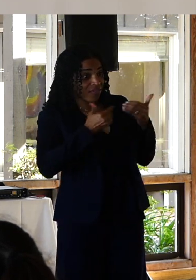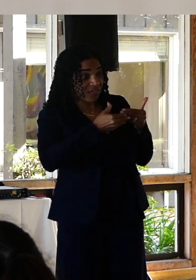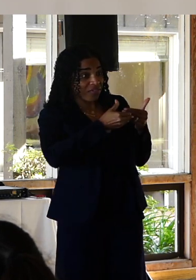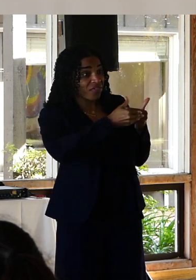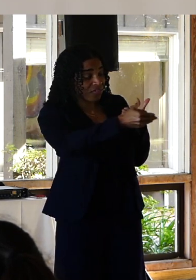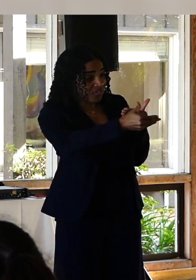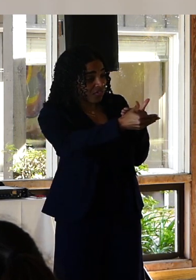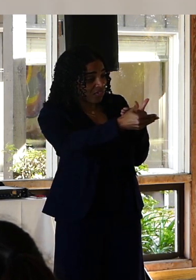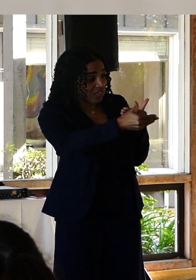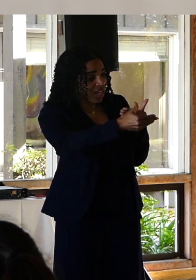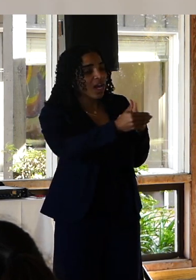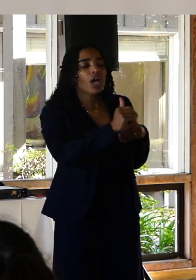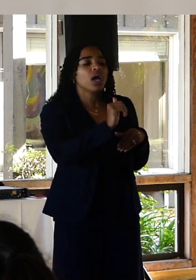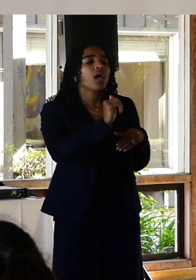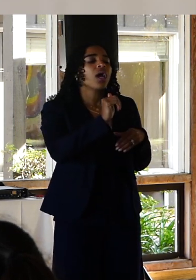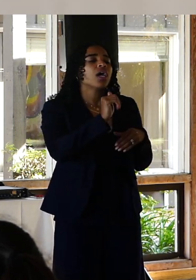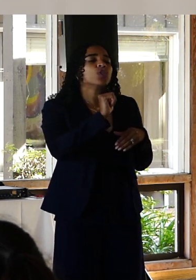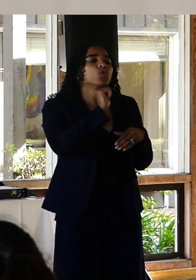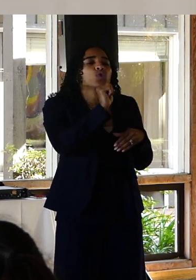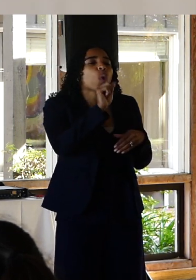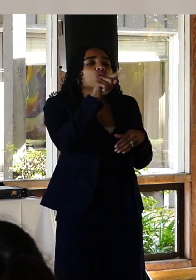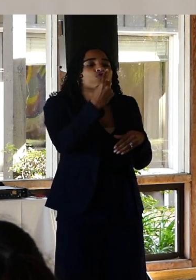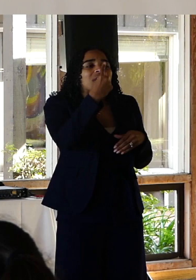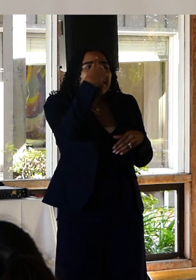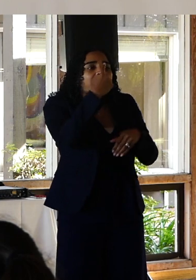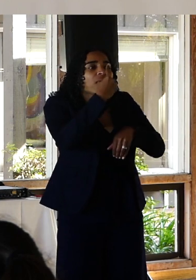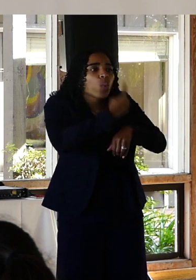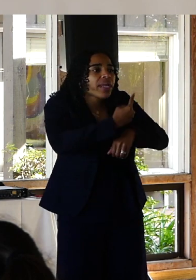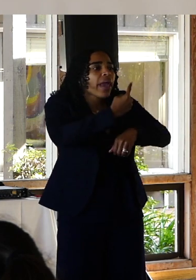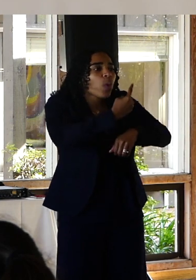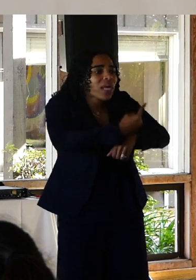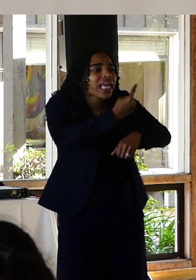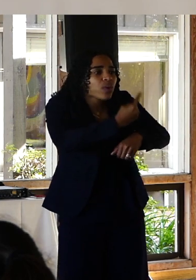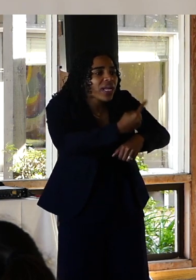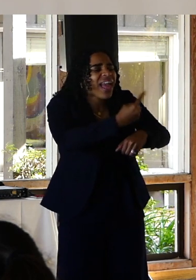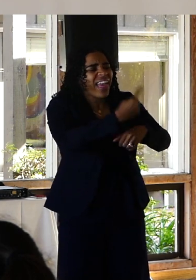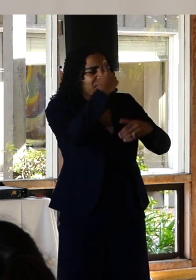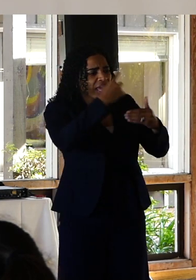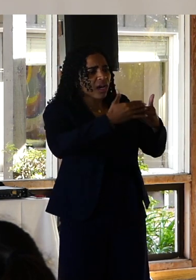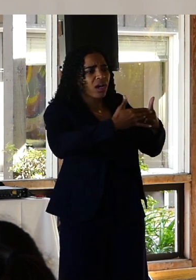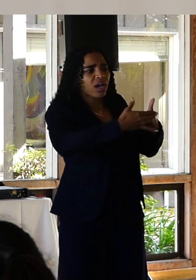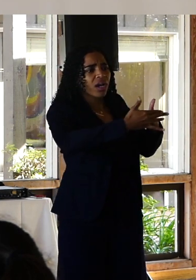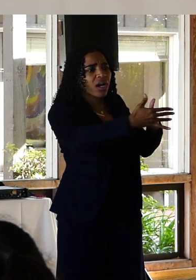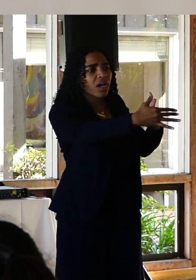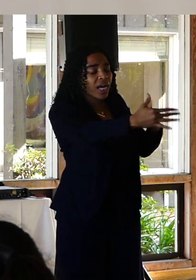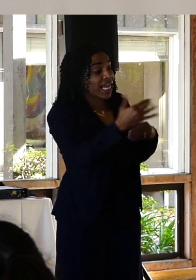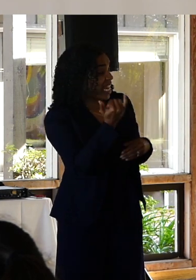I would embrace it for more than a day at a time. When I felt like I did not want to die